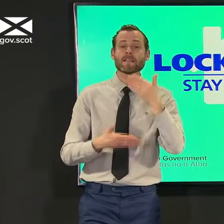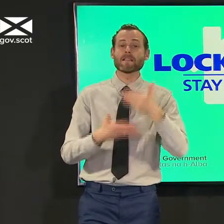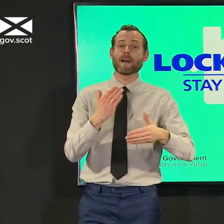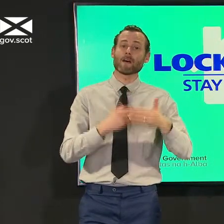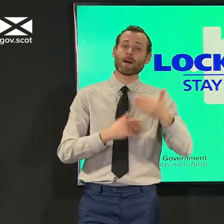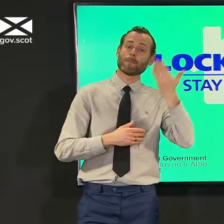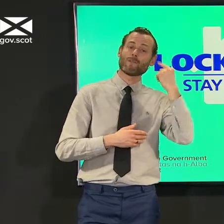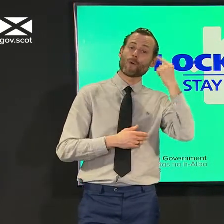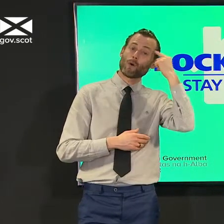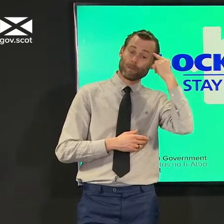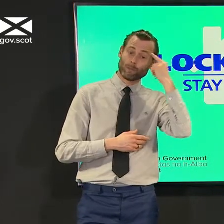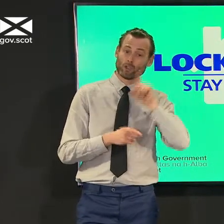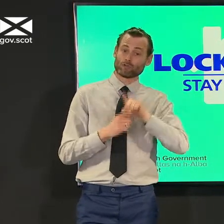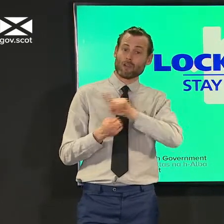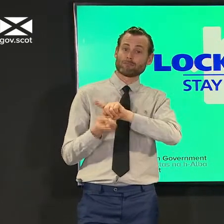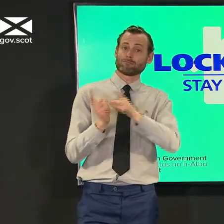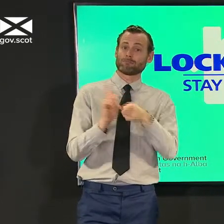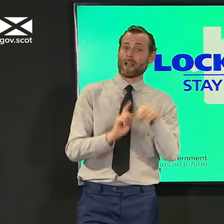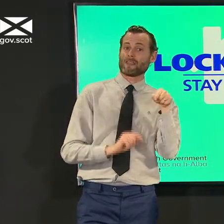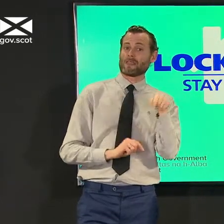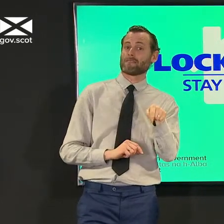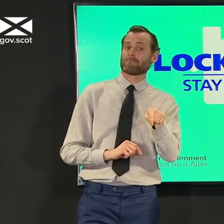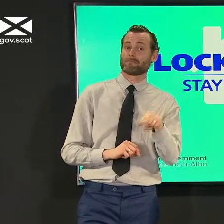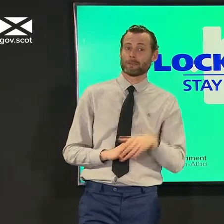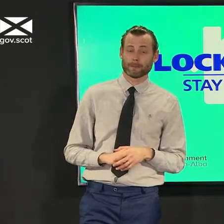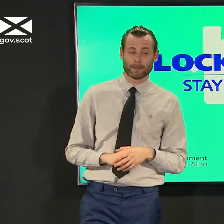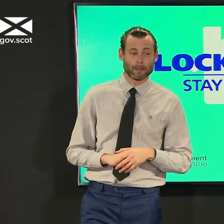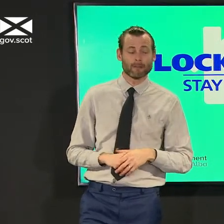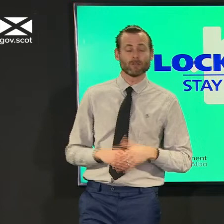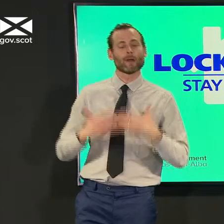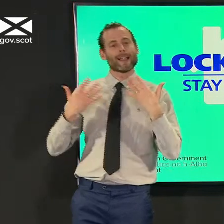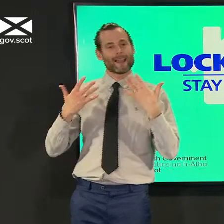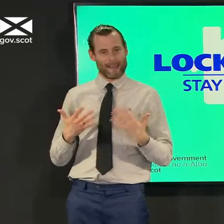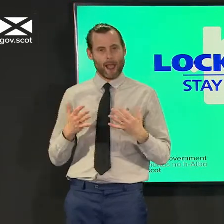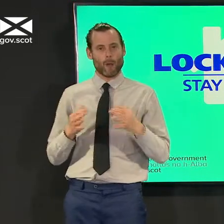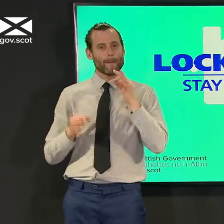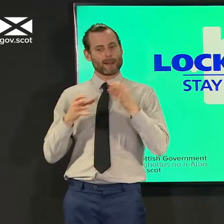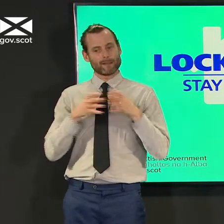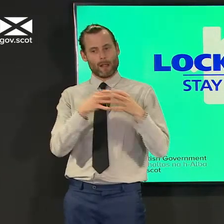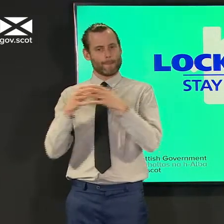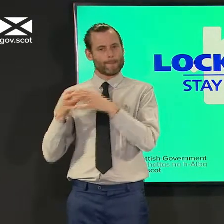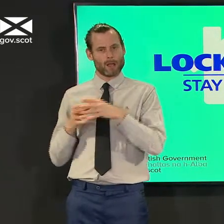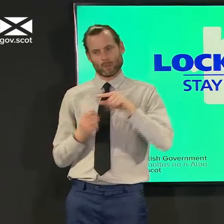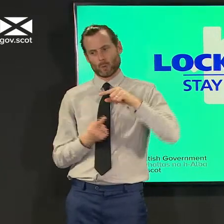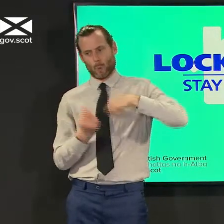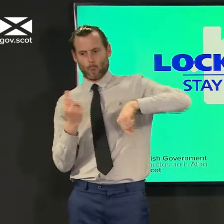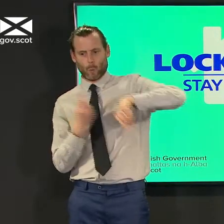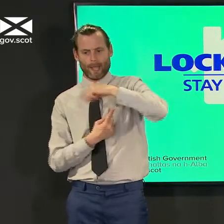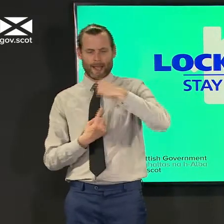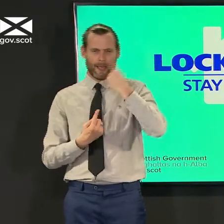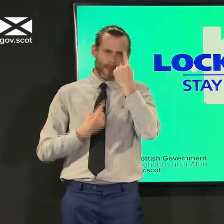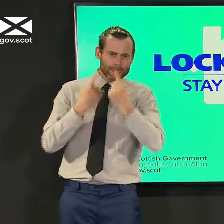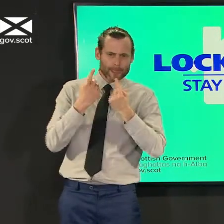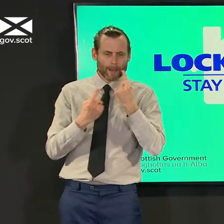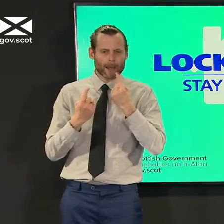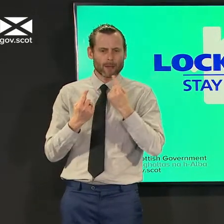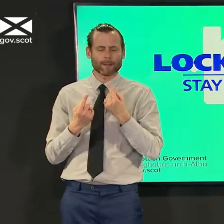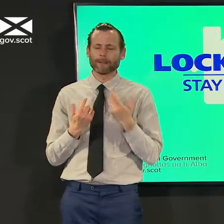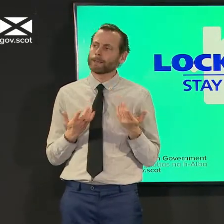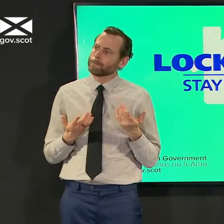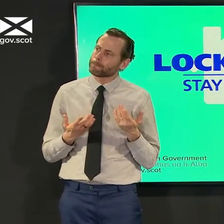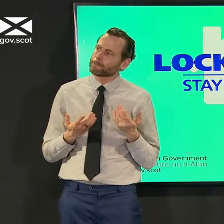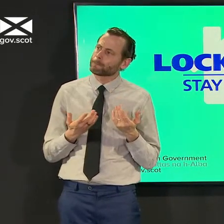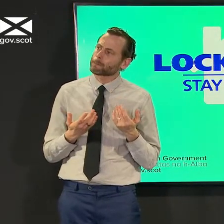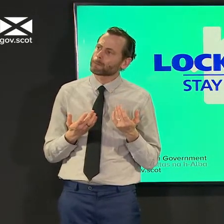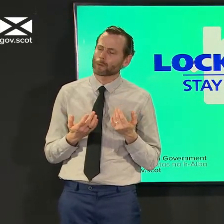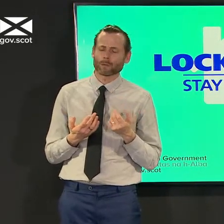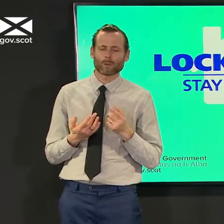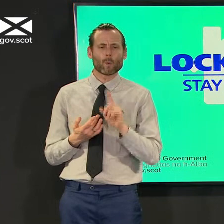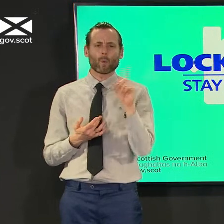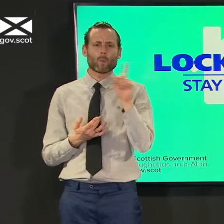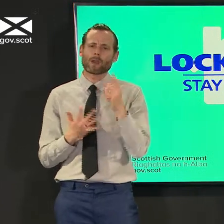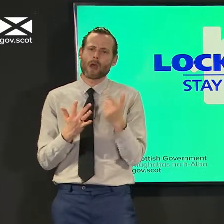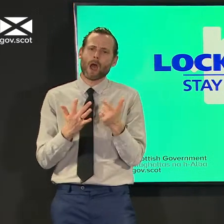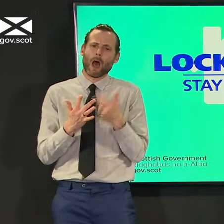there's also work underway uh with all the parties uh looking at what might be the the options on